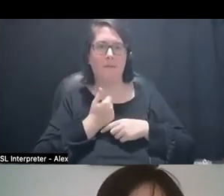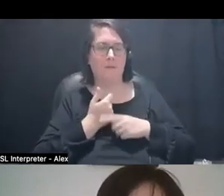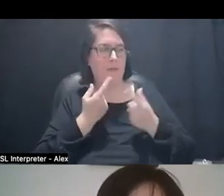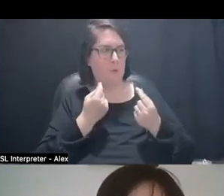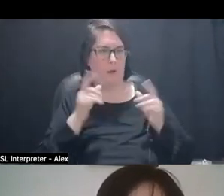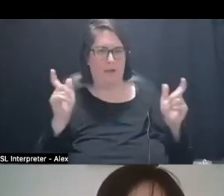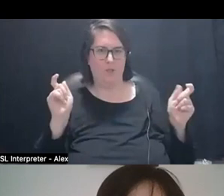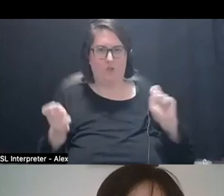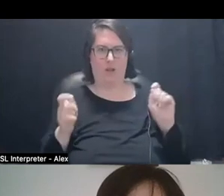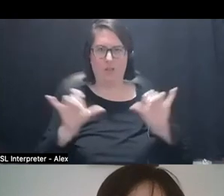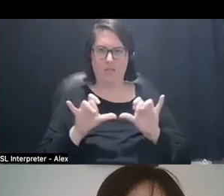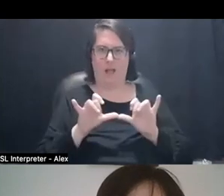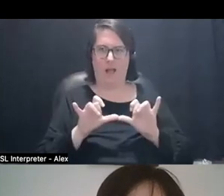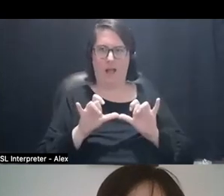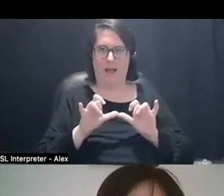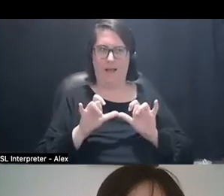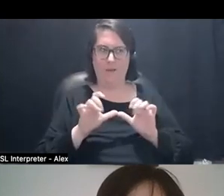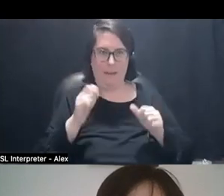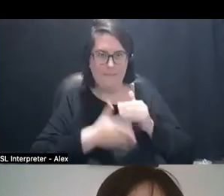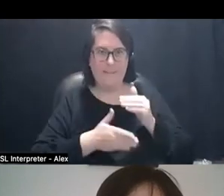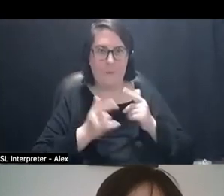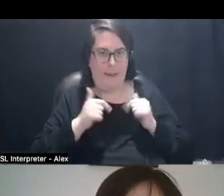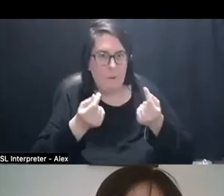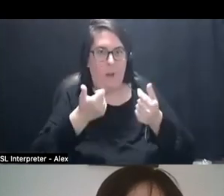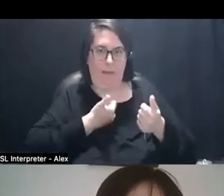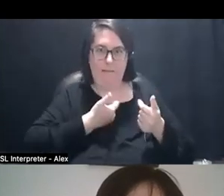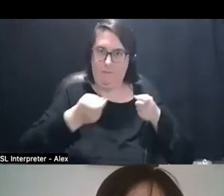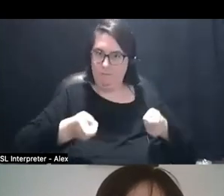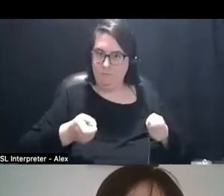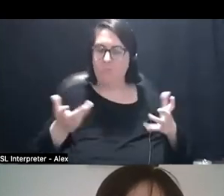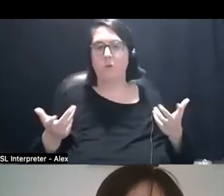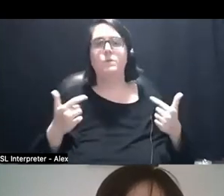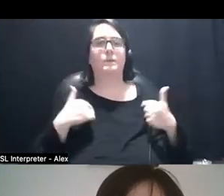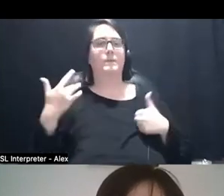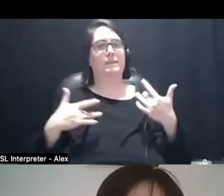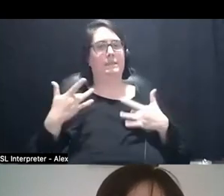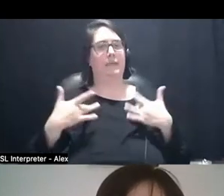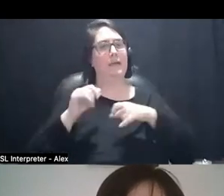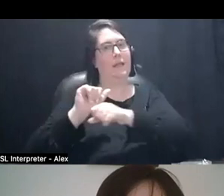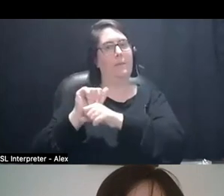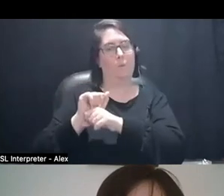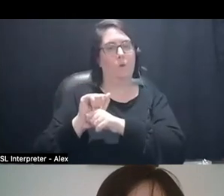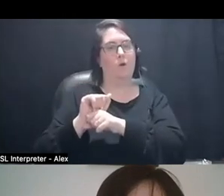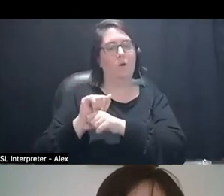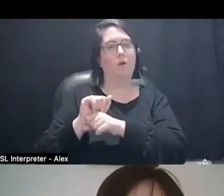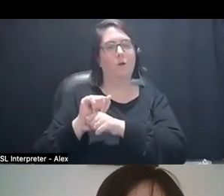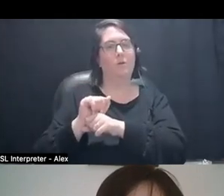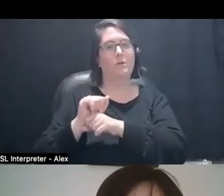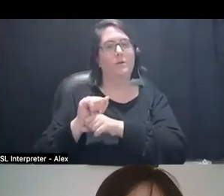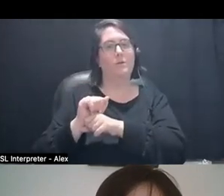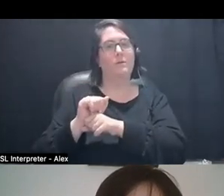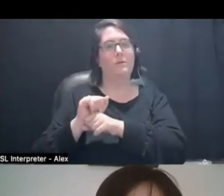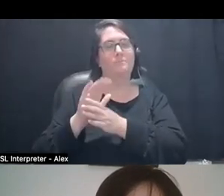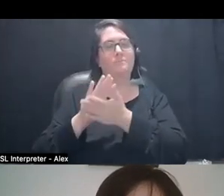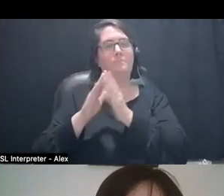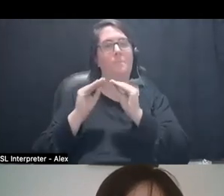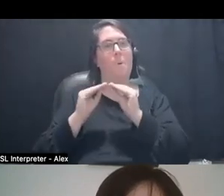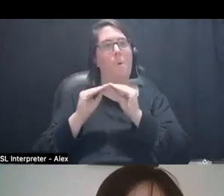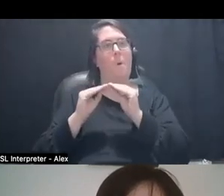and like finishable. And so I'm excited that my work is going to be like becoming more intimate too